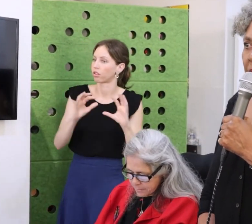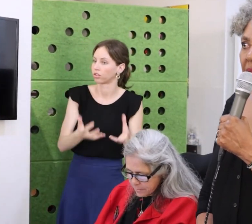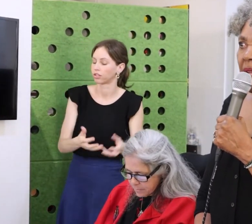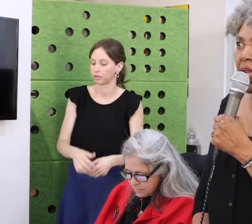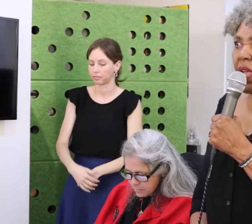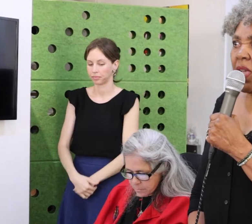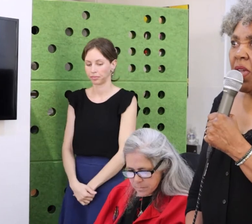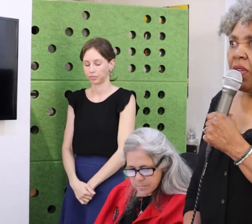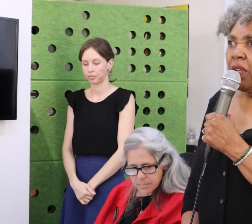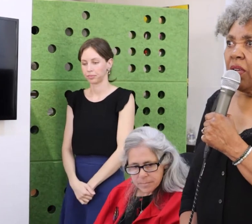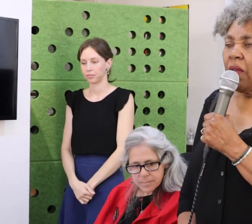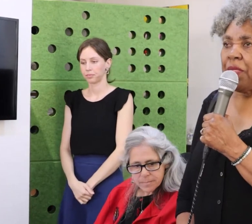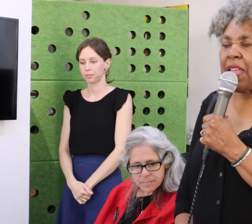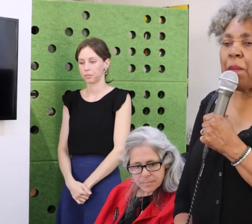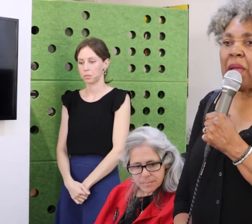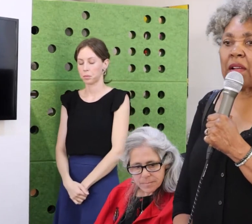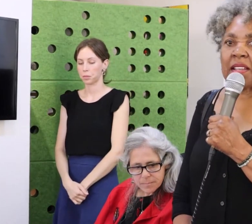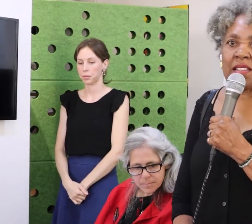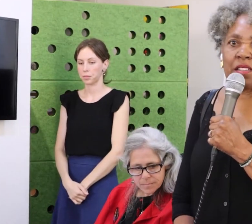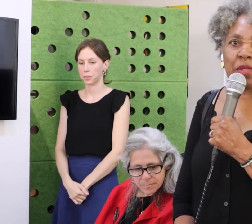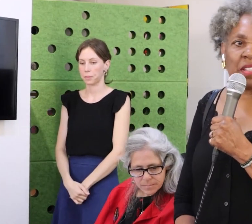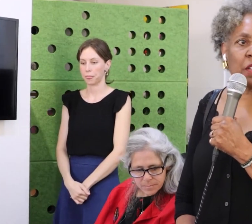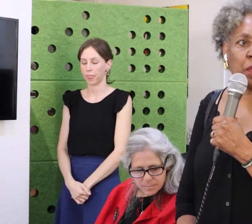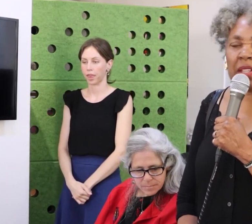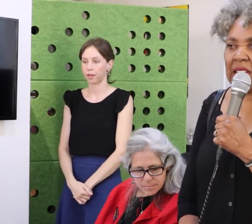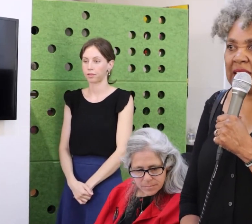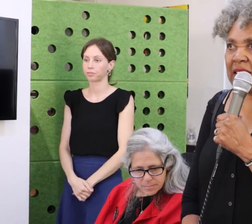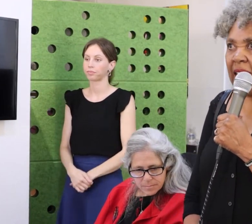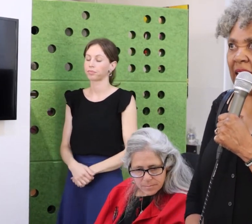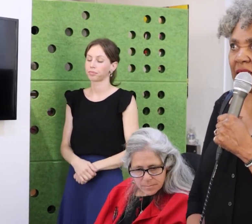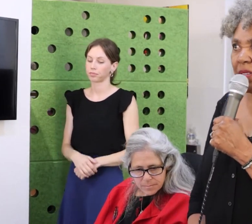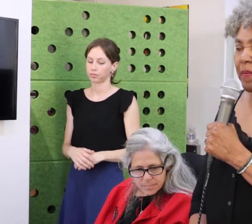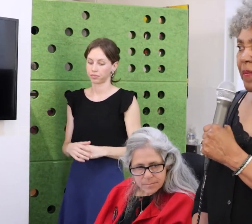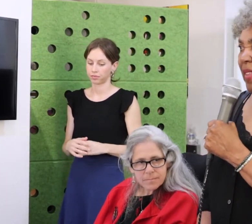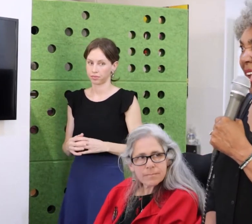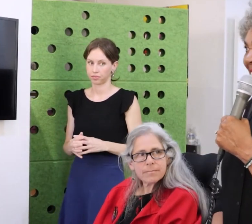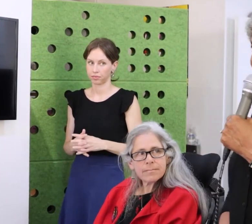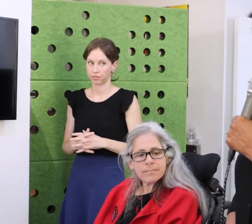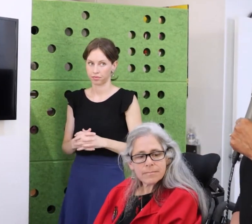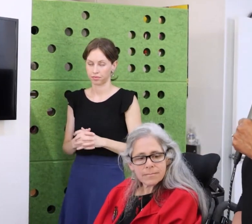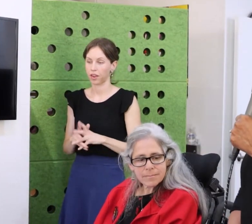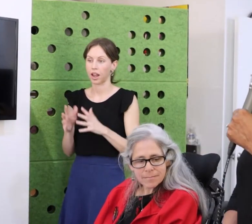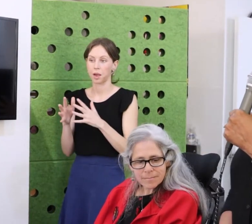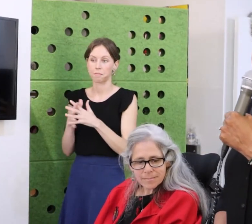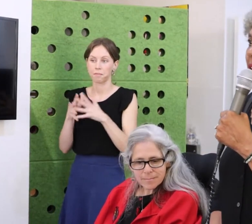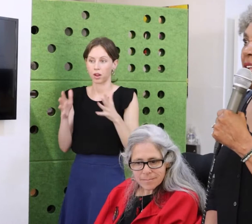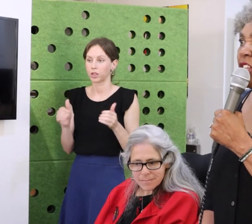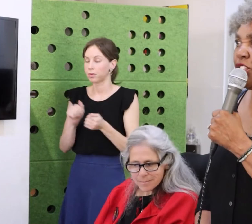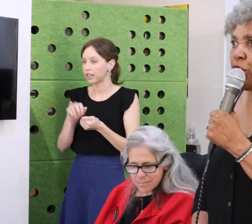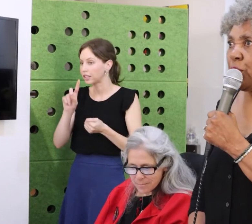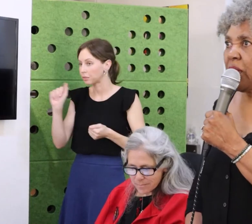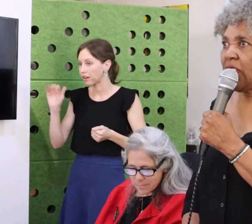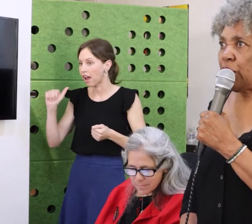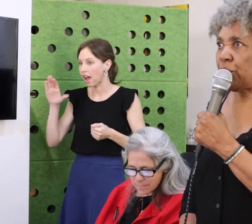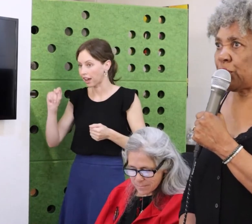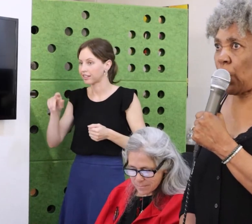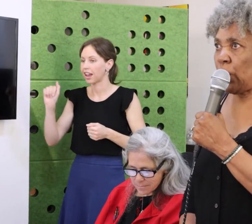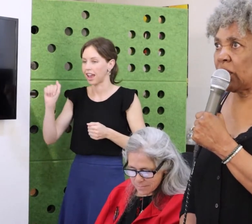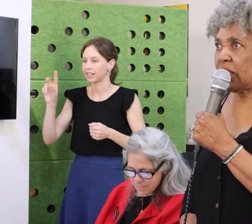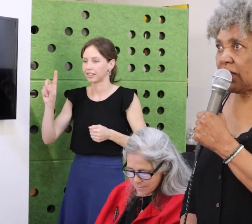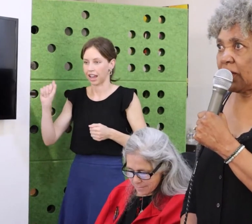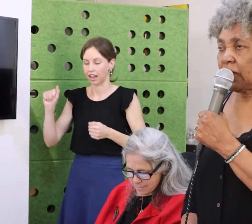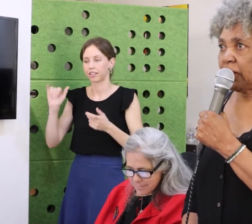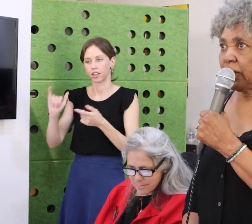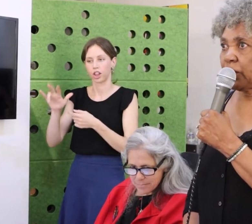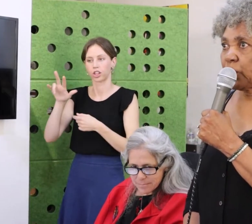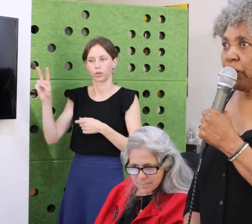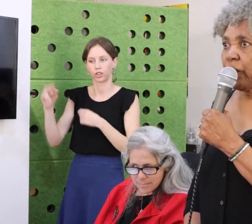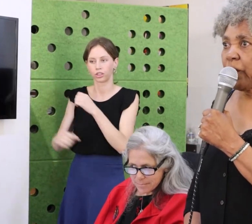This belief about us all is why we all work hard.